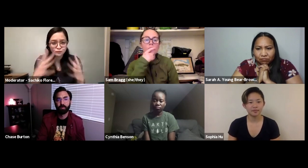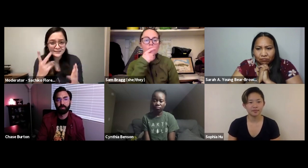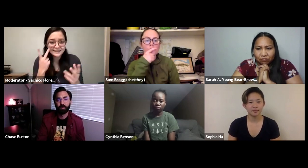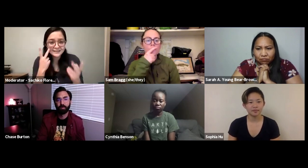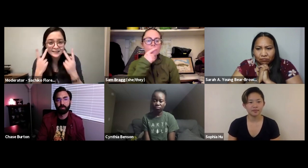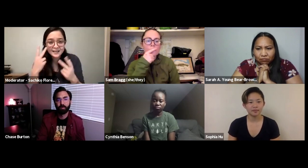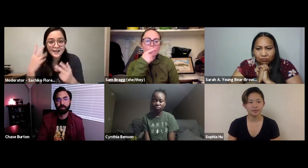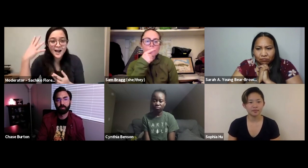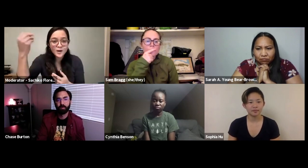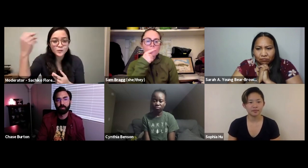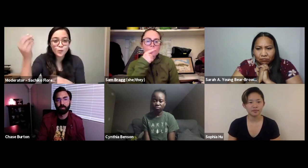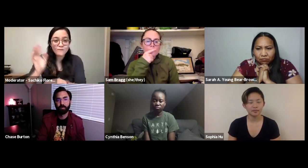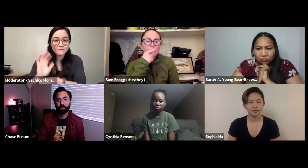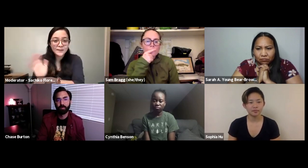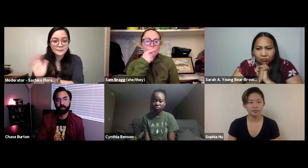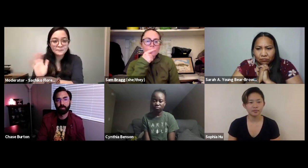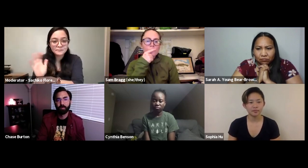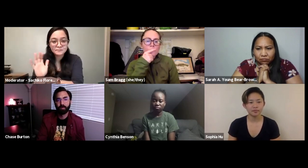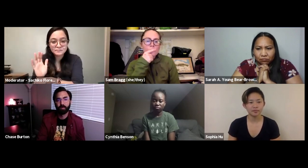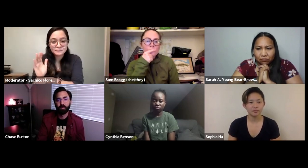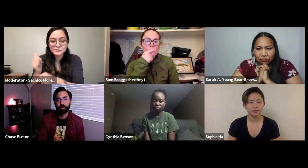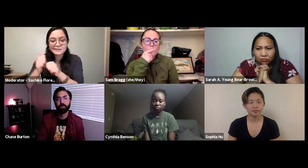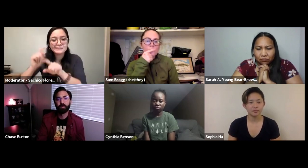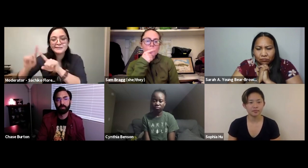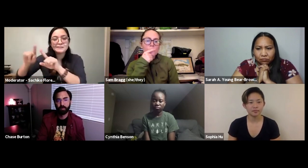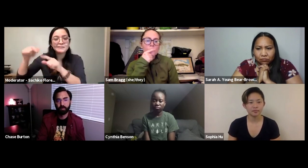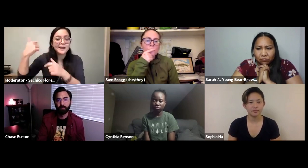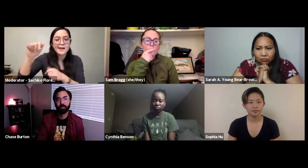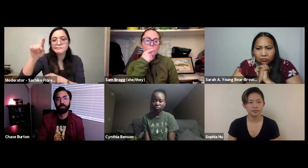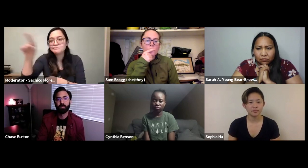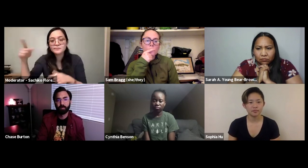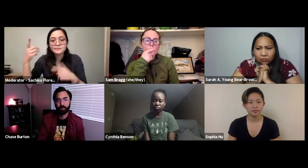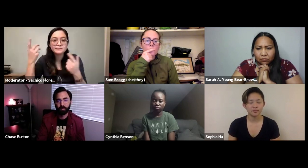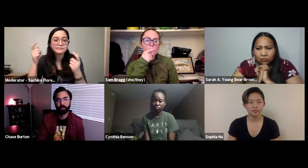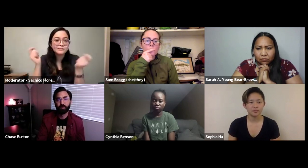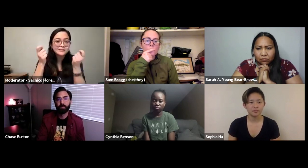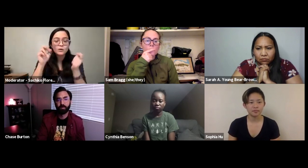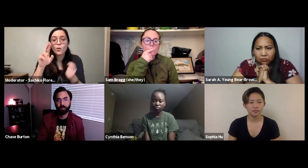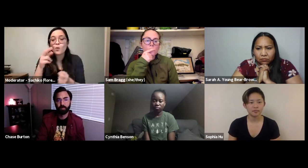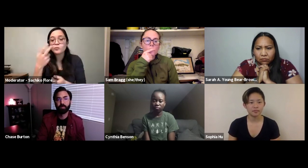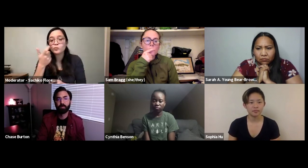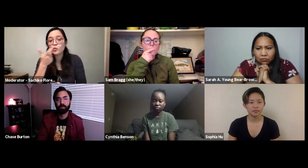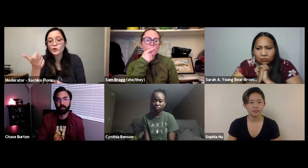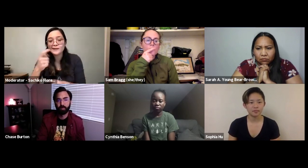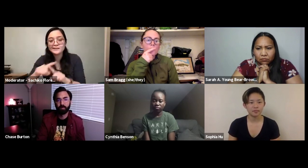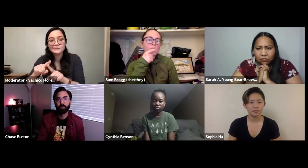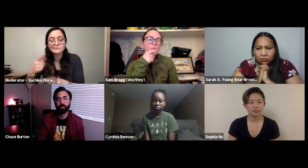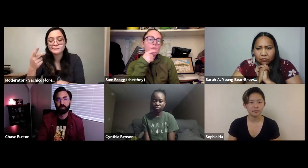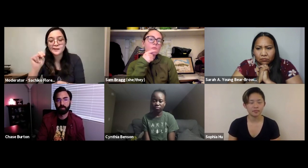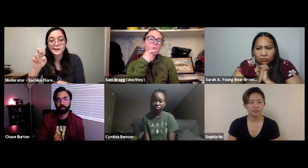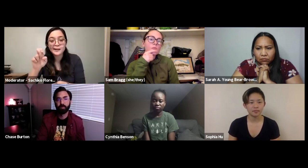I'm wondering if you've seen other outdoor films. It could be a range of festivals